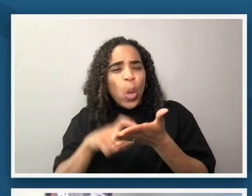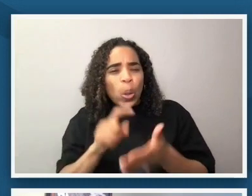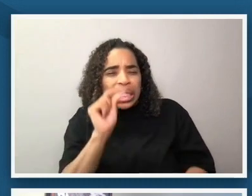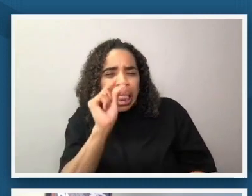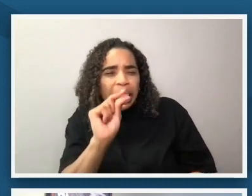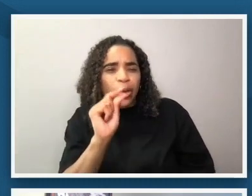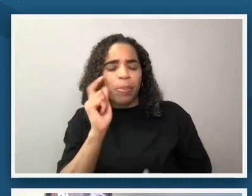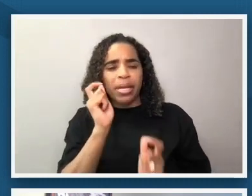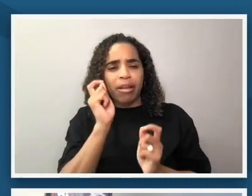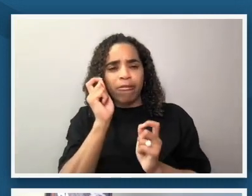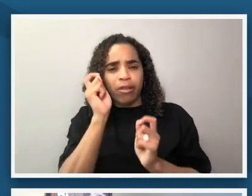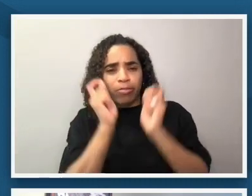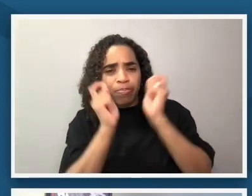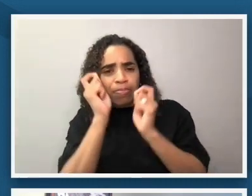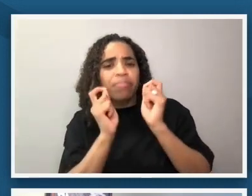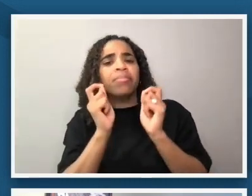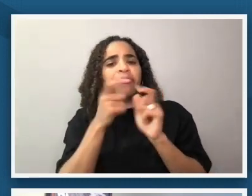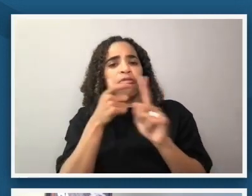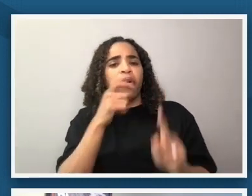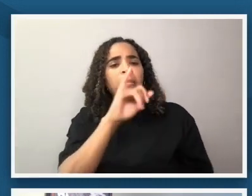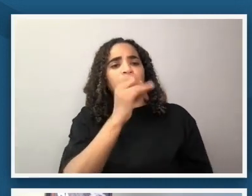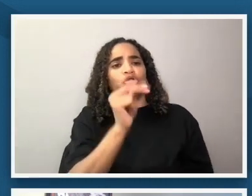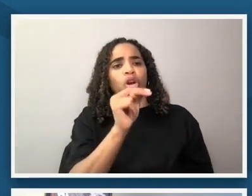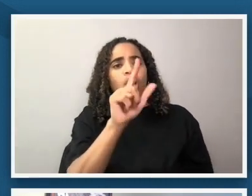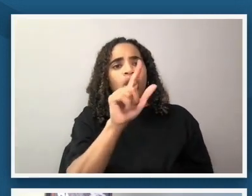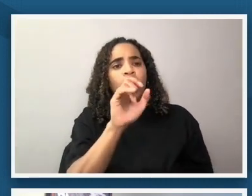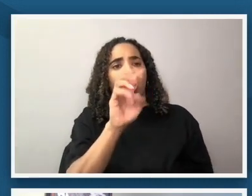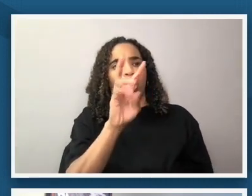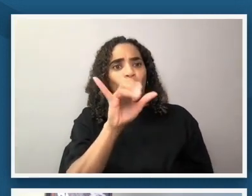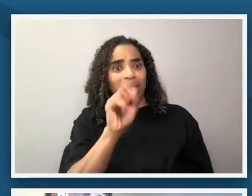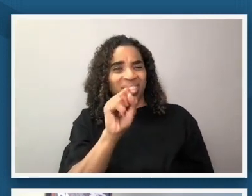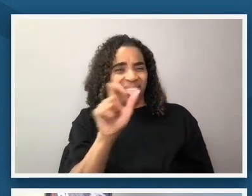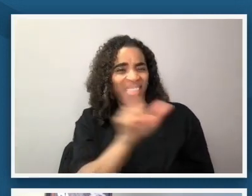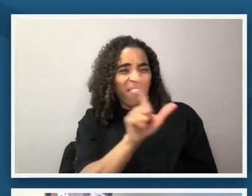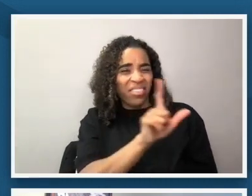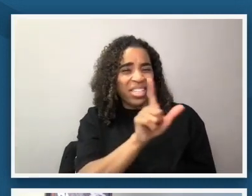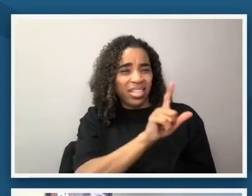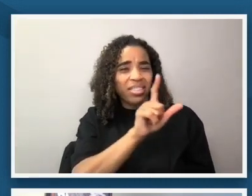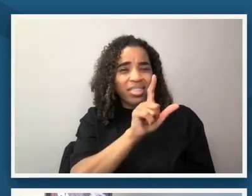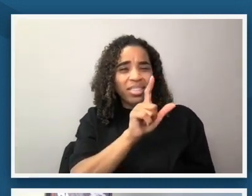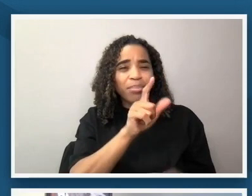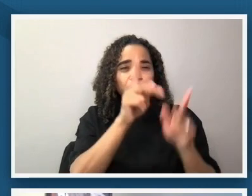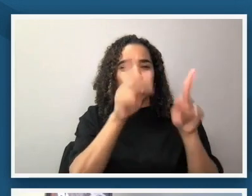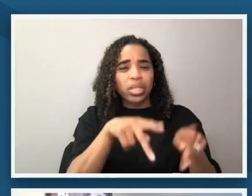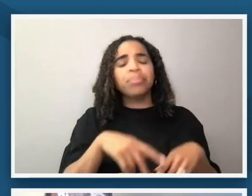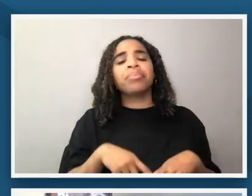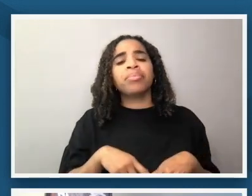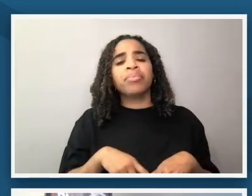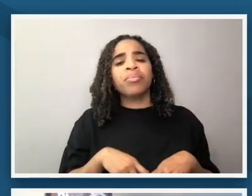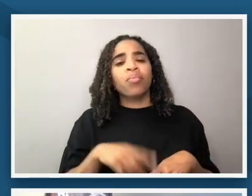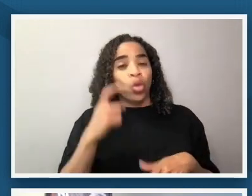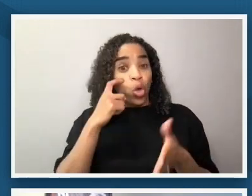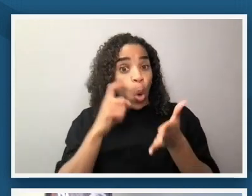of john lewis um and people are noticing that he is